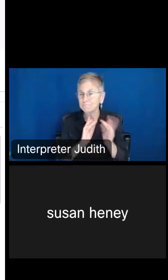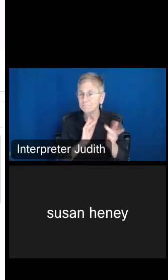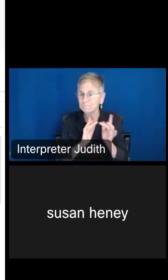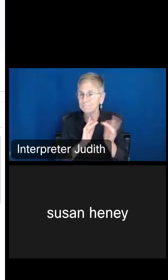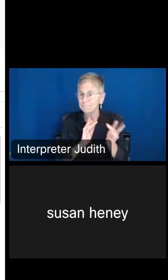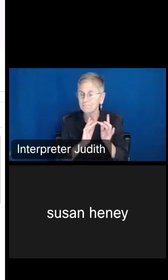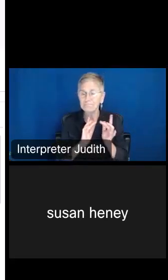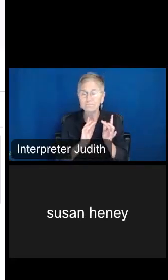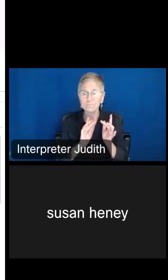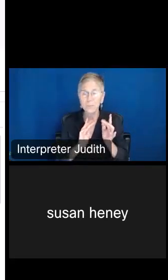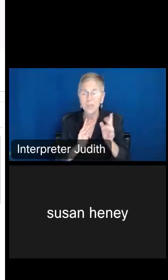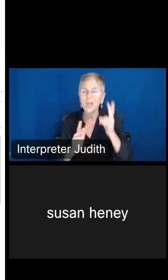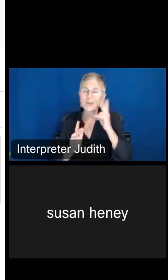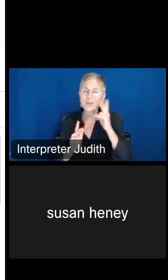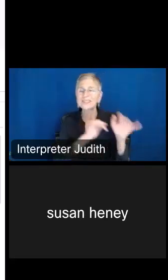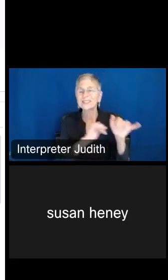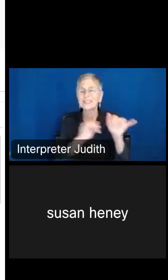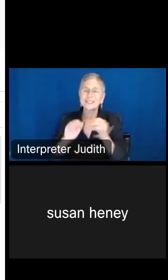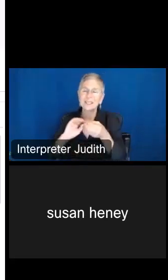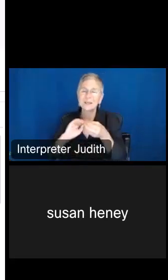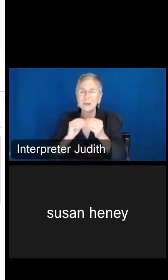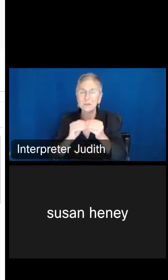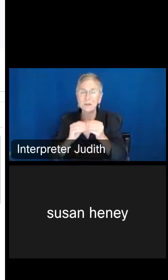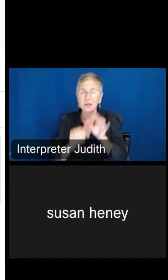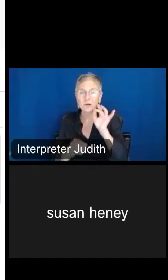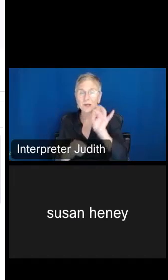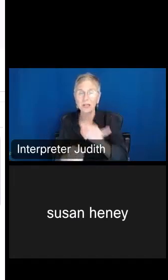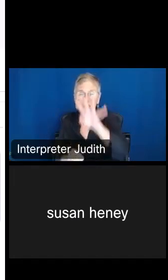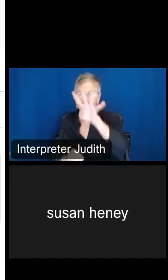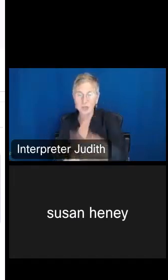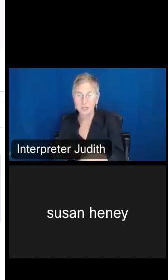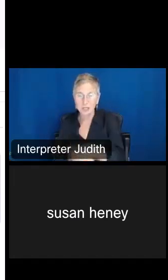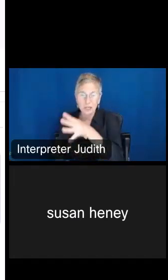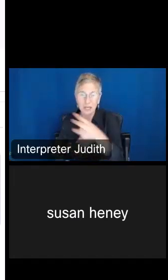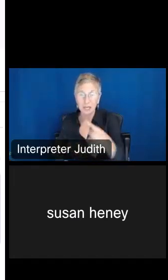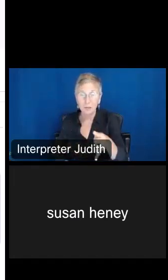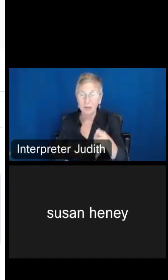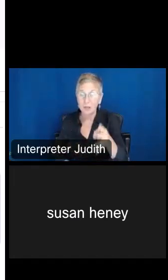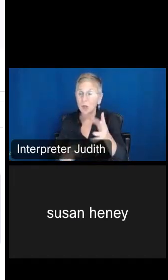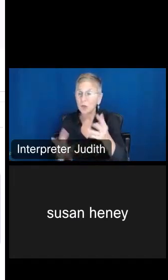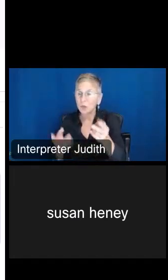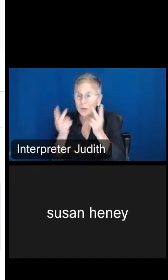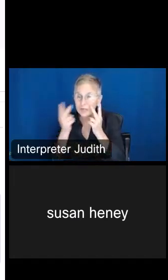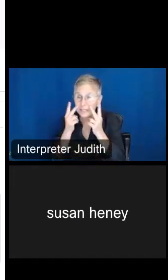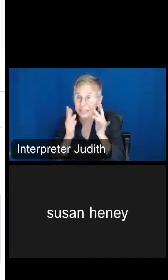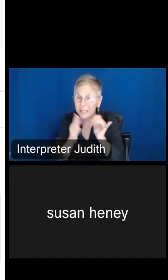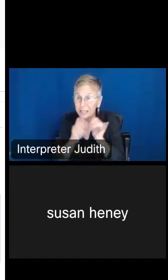same numbers if you click on the table. So if you need to see that listed, you can see